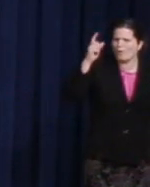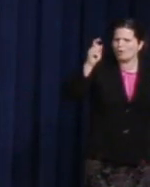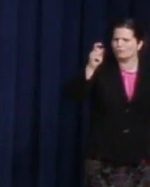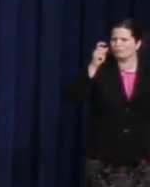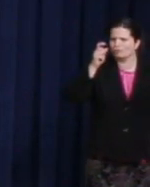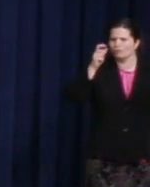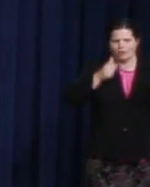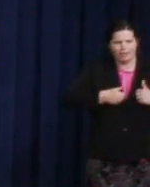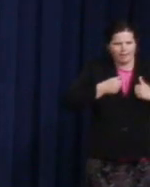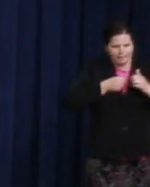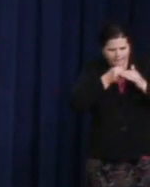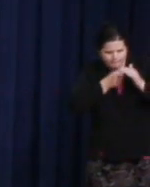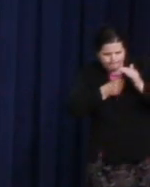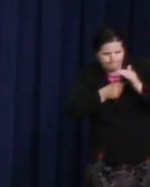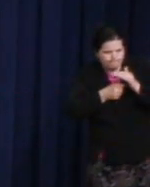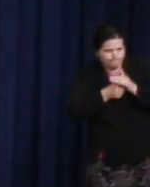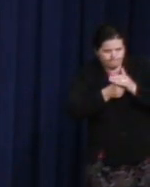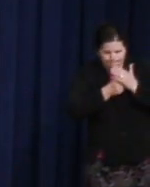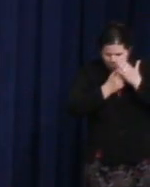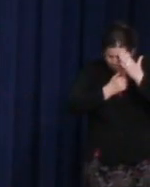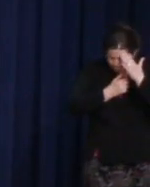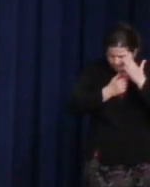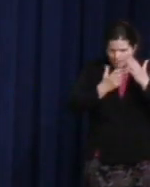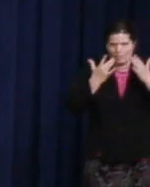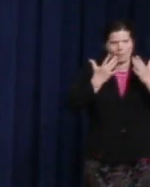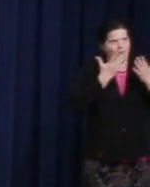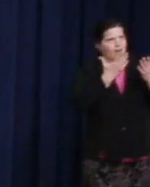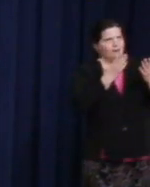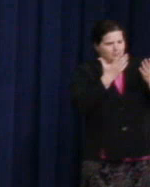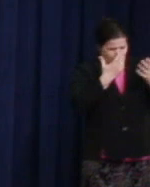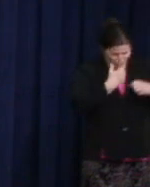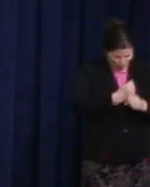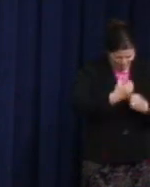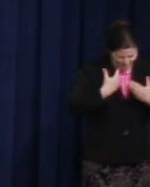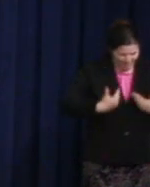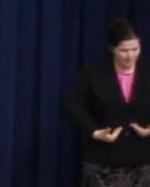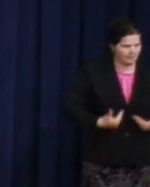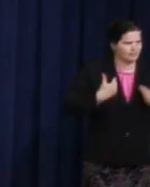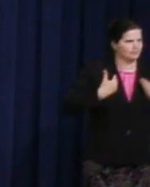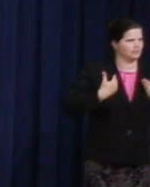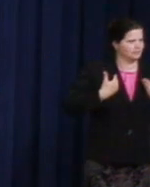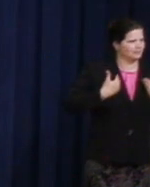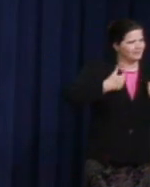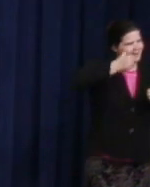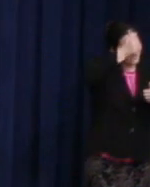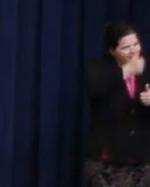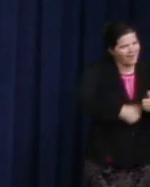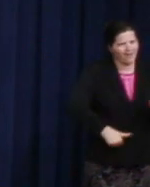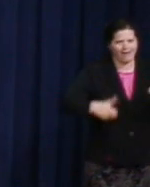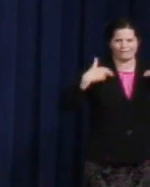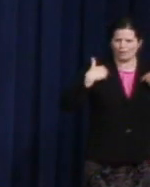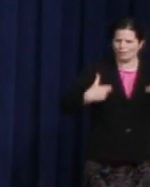of how they are created. Every human being, regardless of their